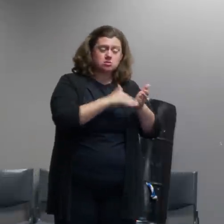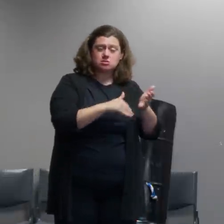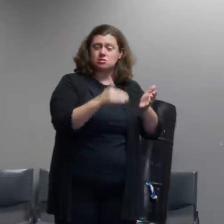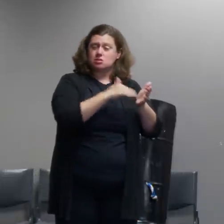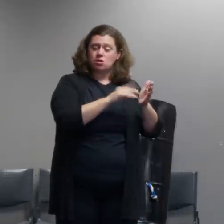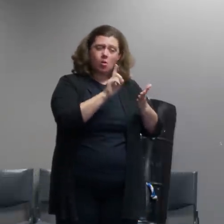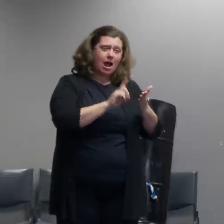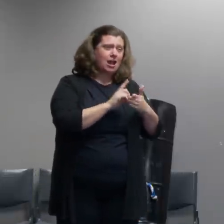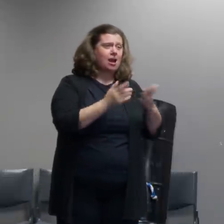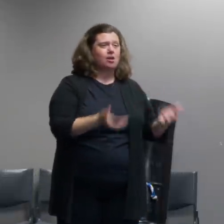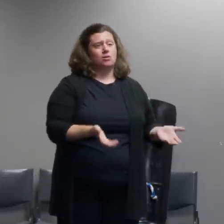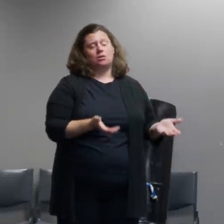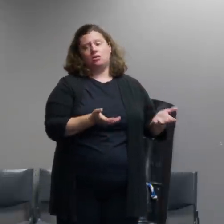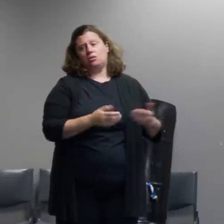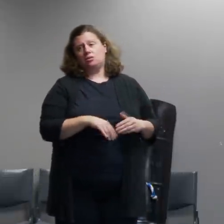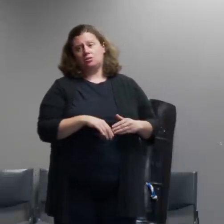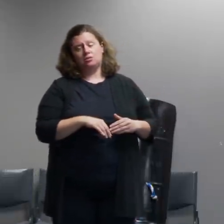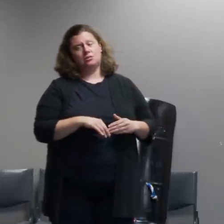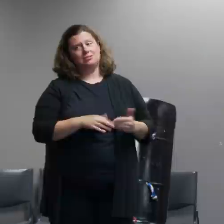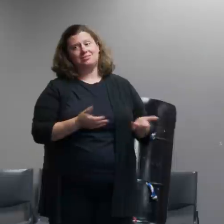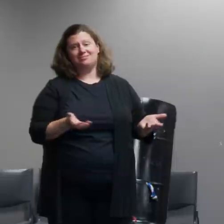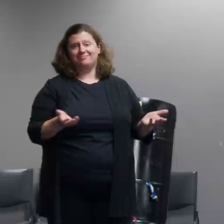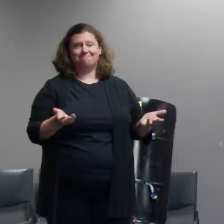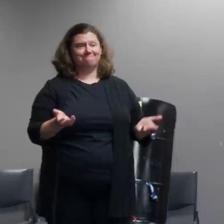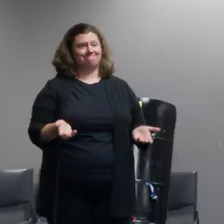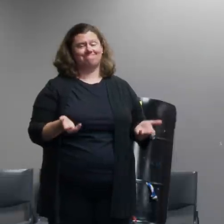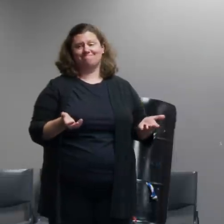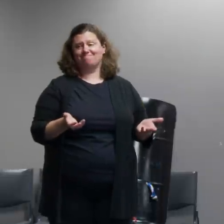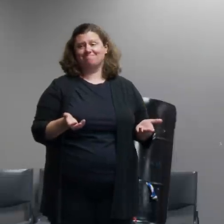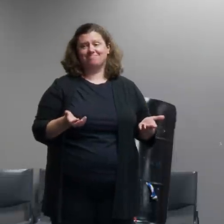it's it's a really difficult situation to be put in